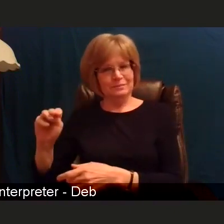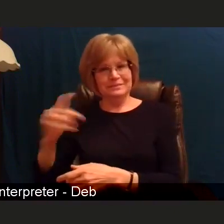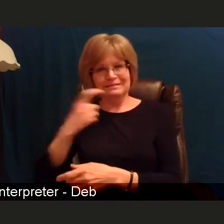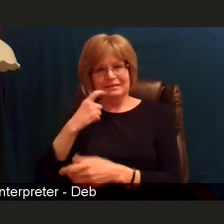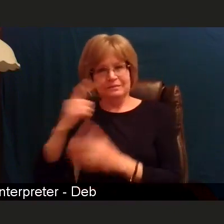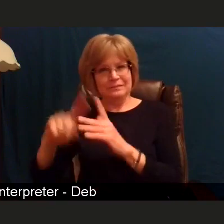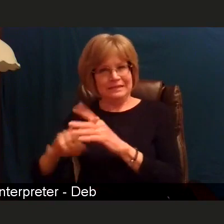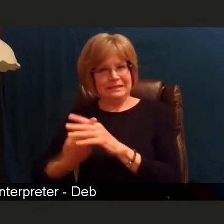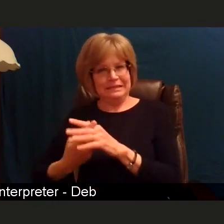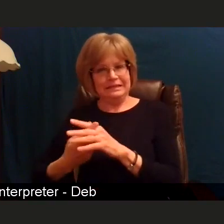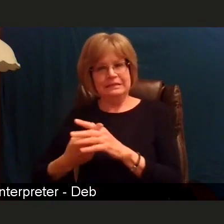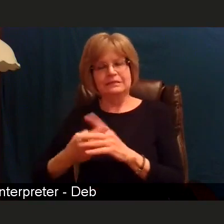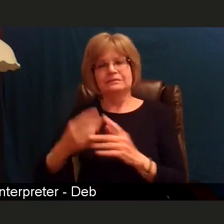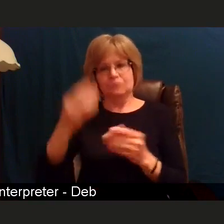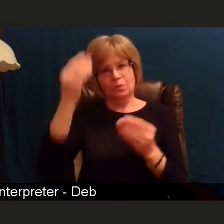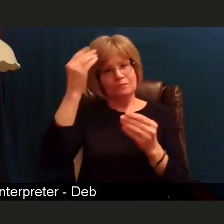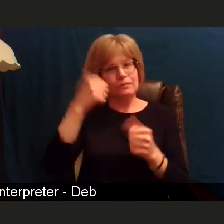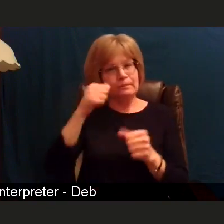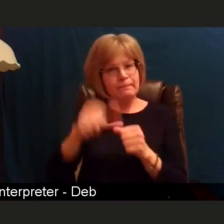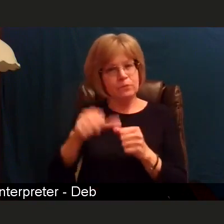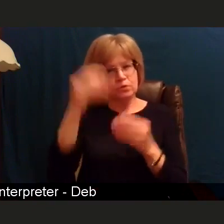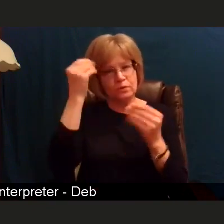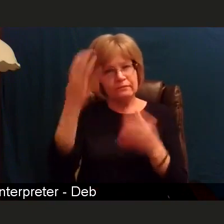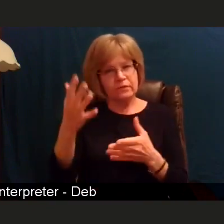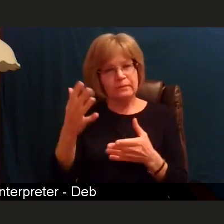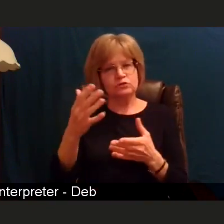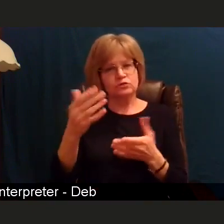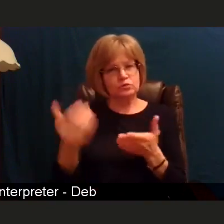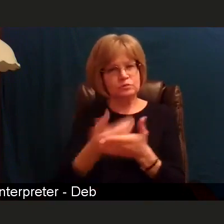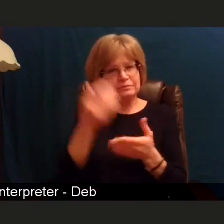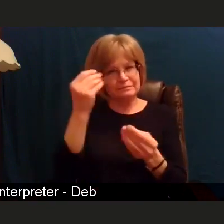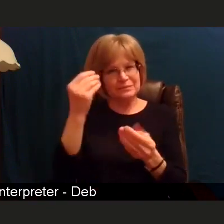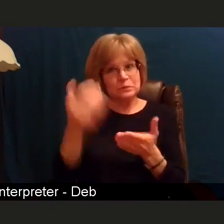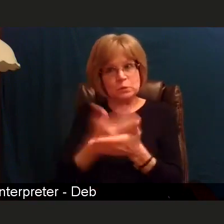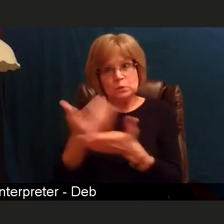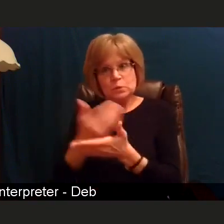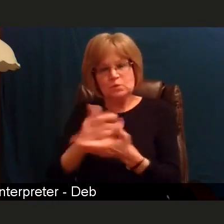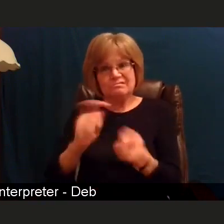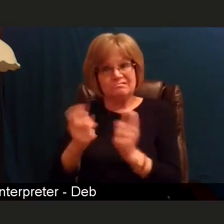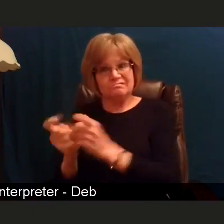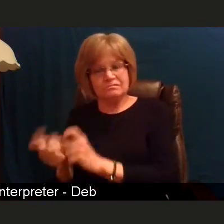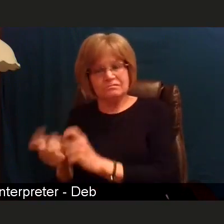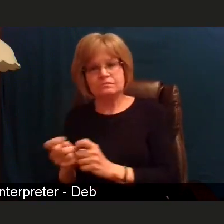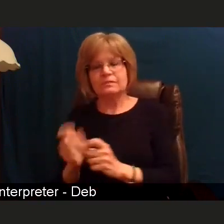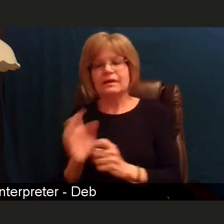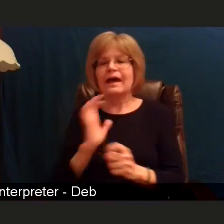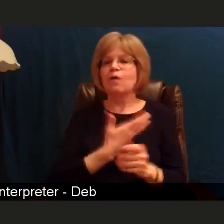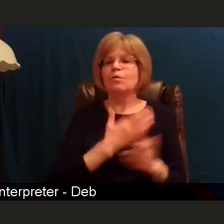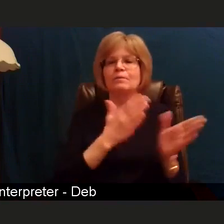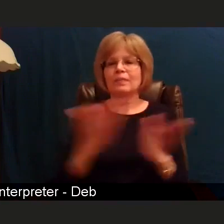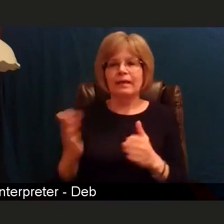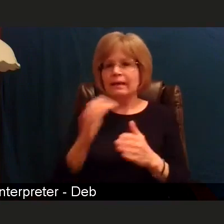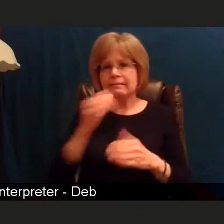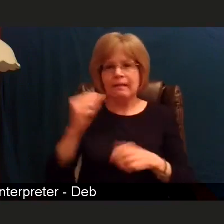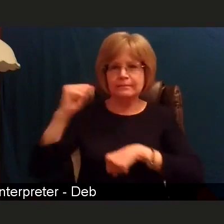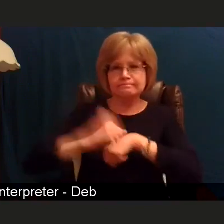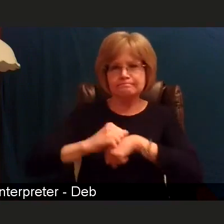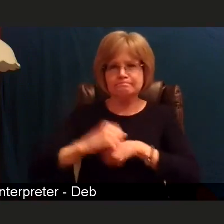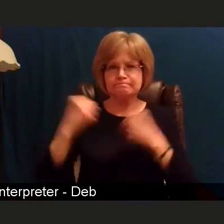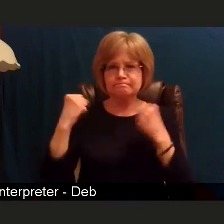information changes fairly quickly and as our plans have not solidified yet, this could change. So that's my disclaimer.